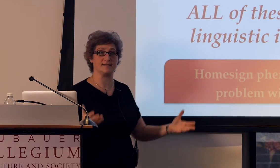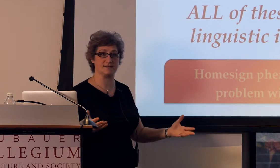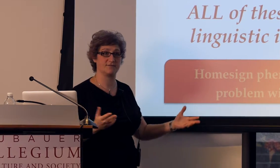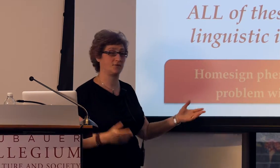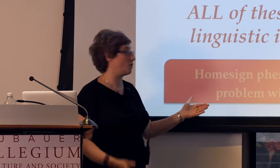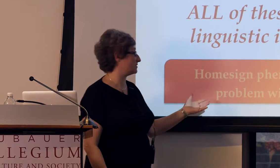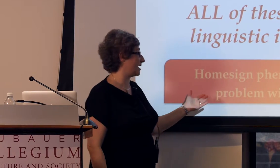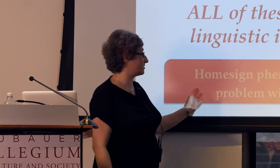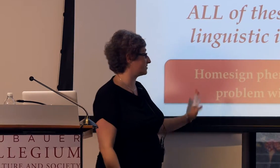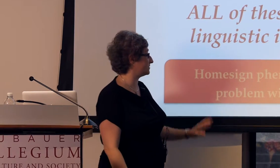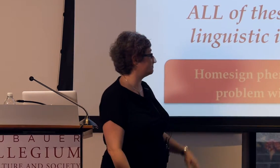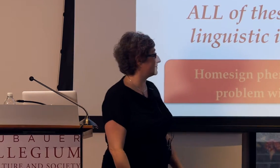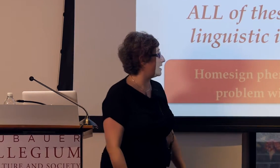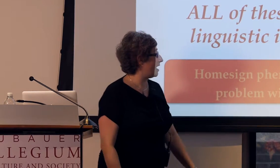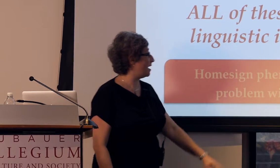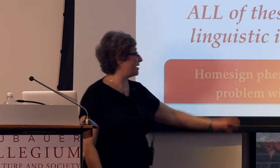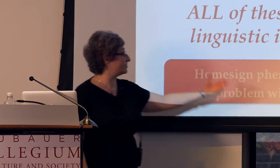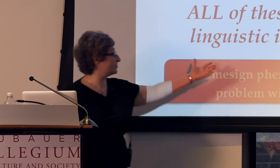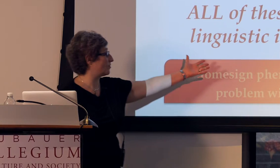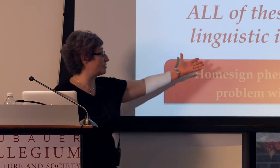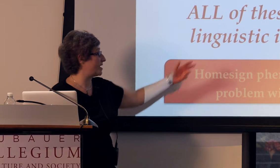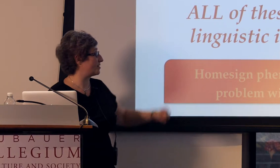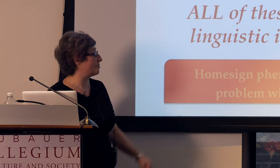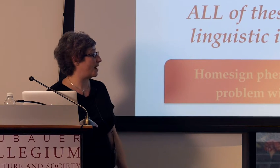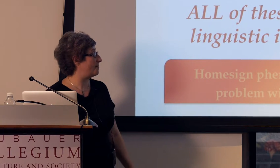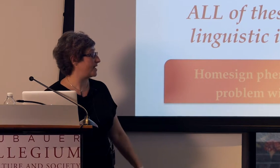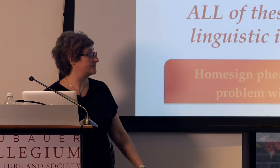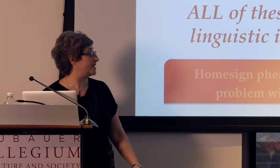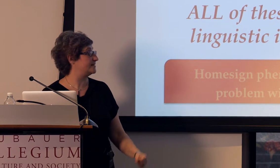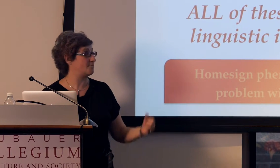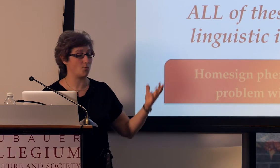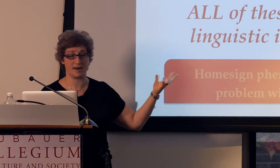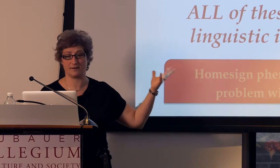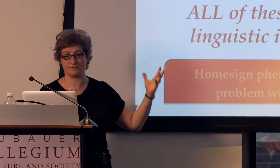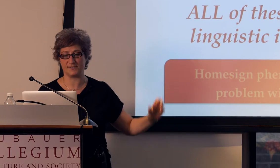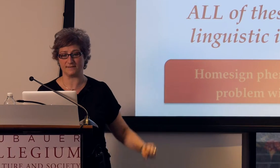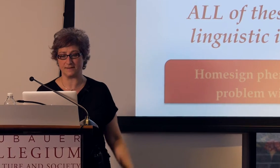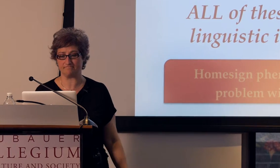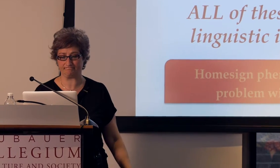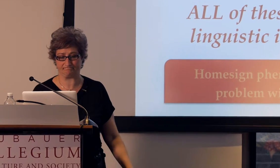for homesigners. And Susan Goldin-Meadow has made that point recently.